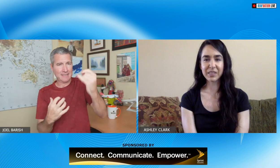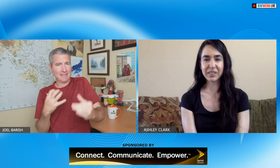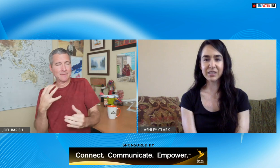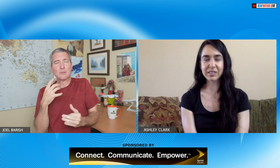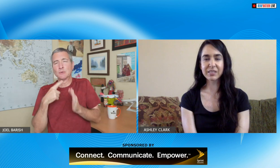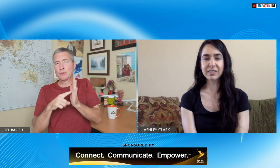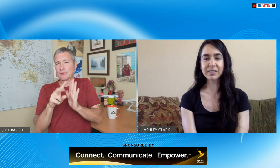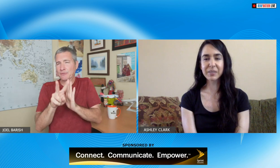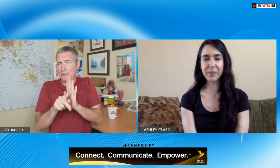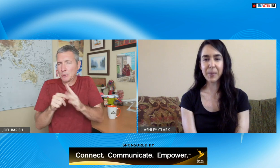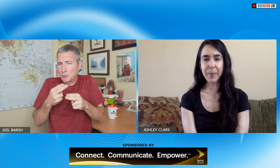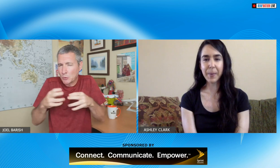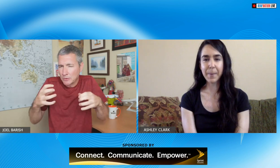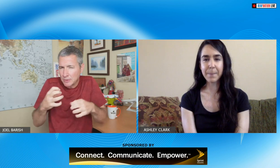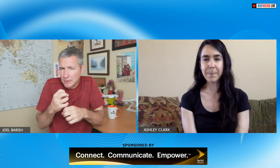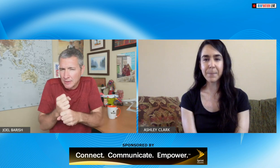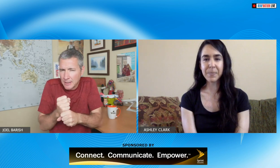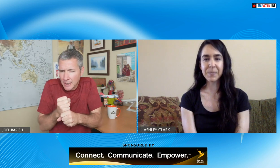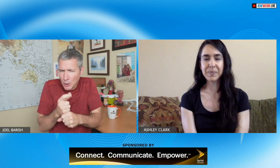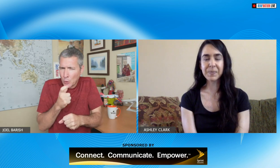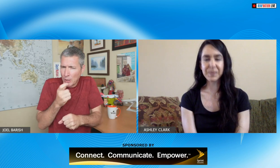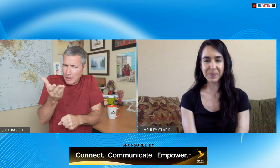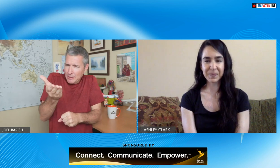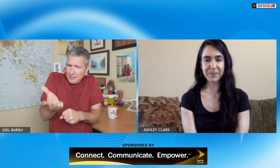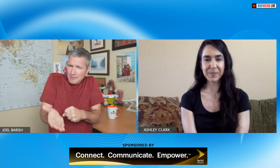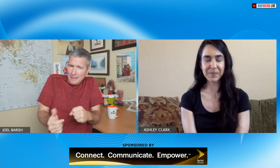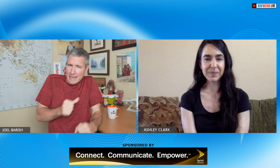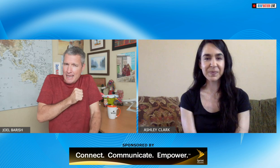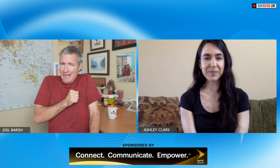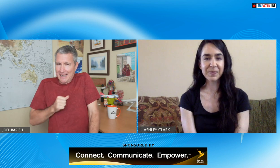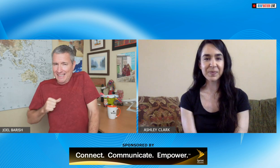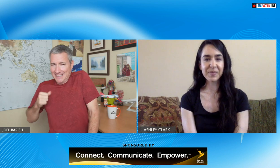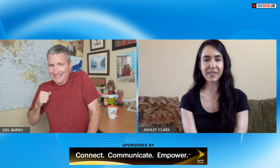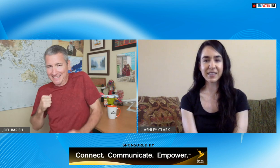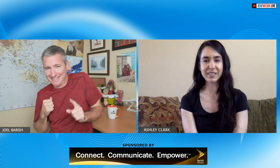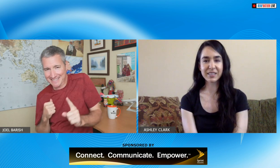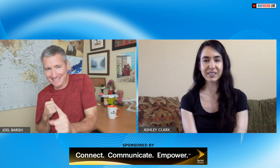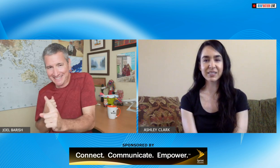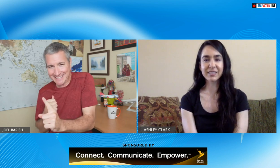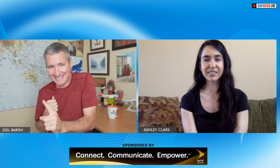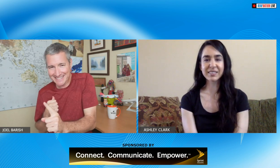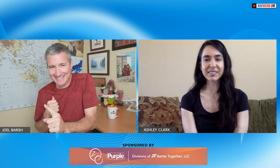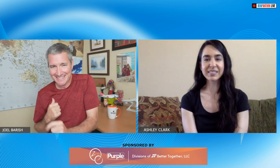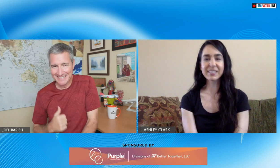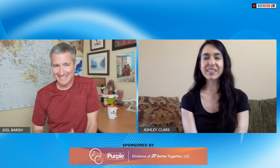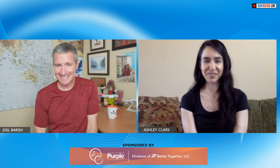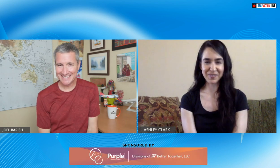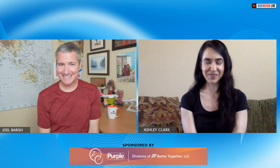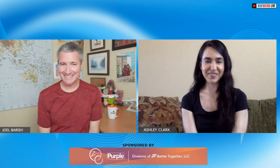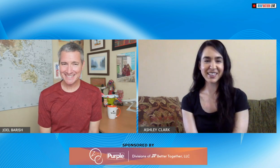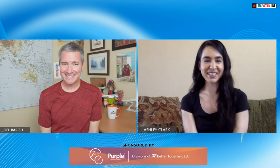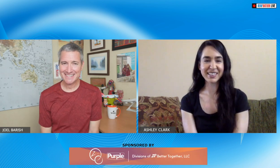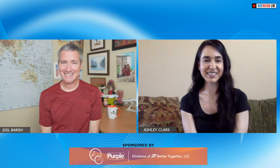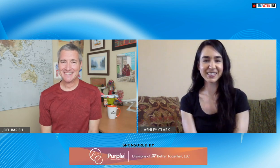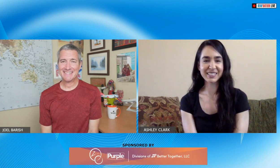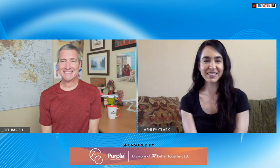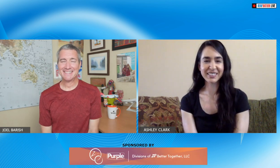your signing a I'll show a short clip of actually who Ashley is